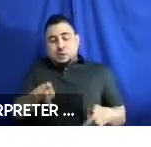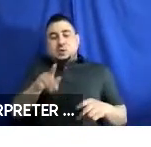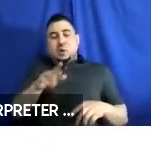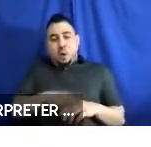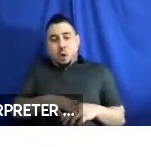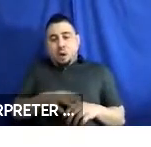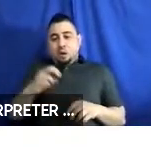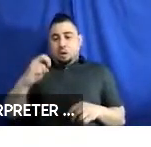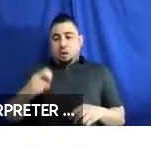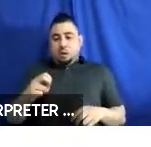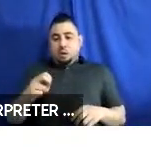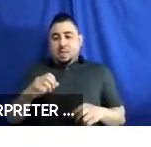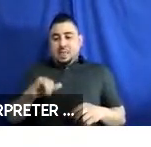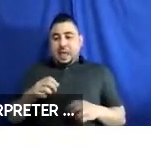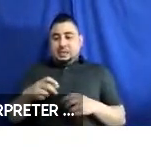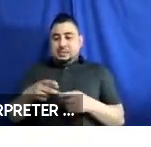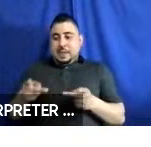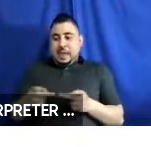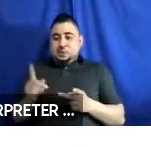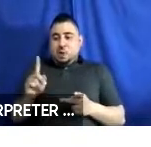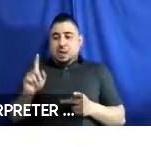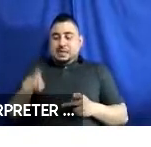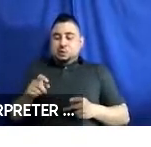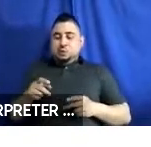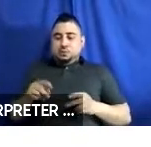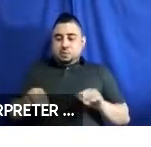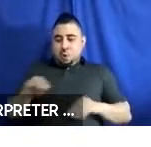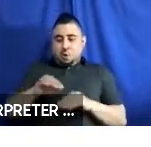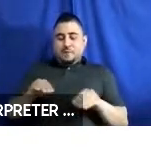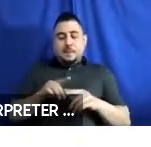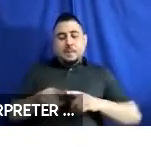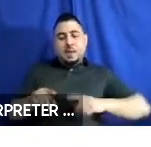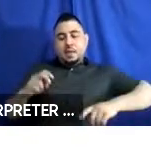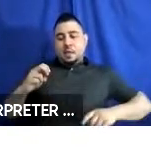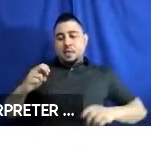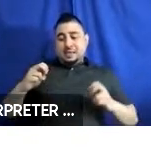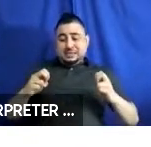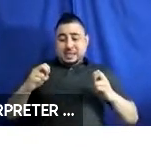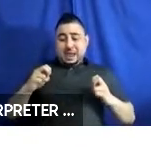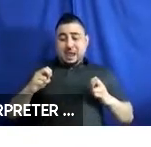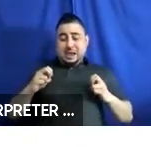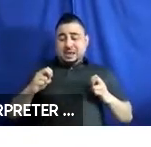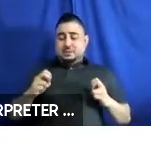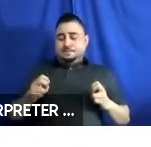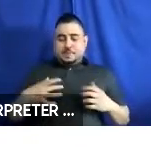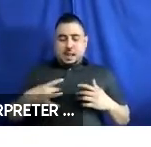occupying the securement space. The side facing seats were less desirable, as it caused an